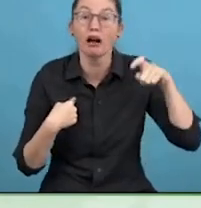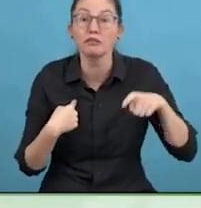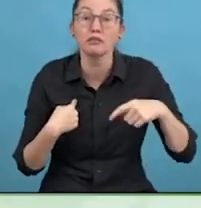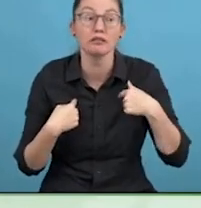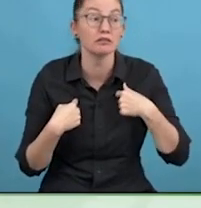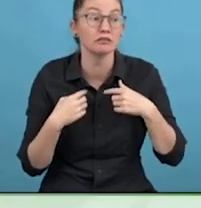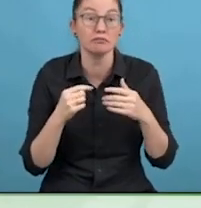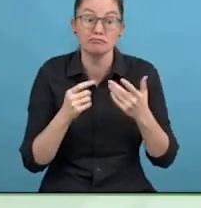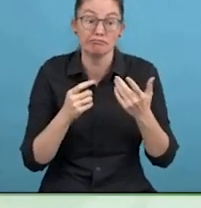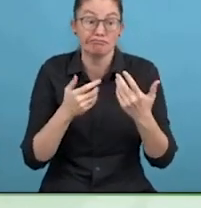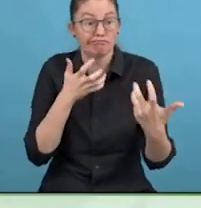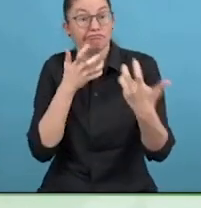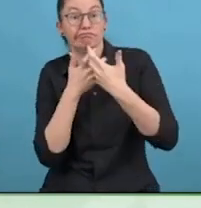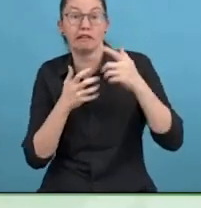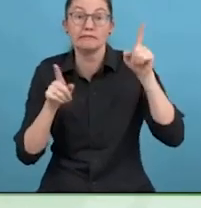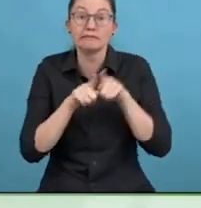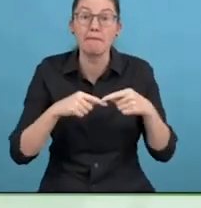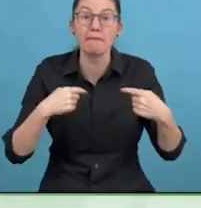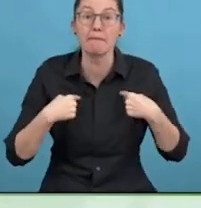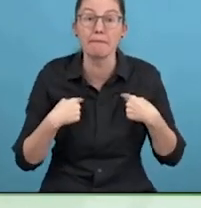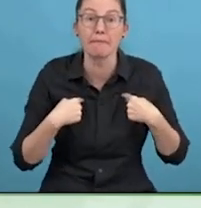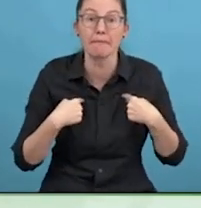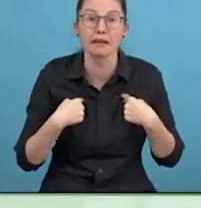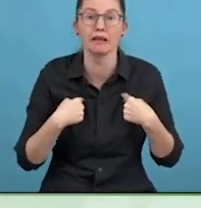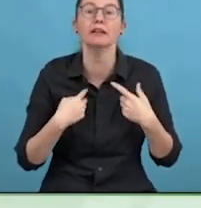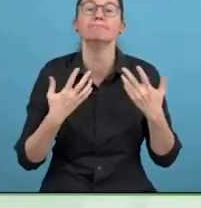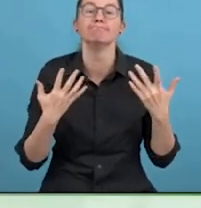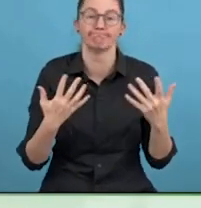Other things would be in my professional life.